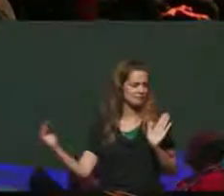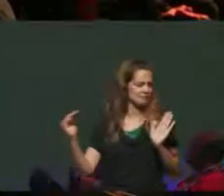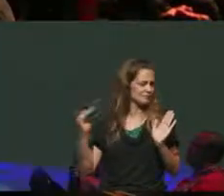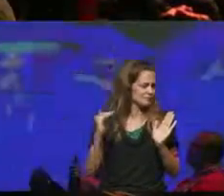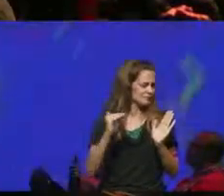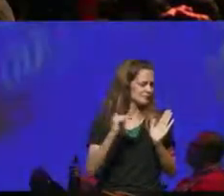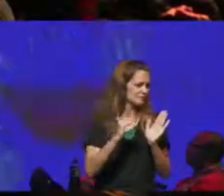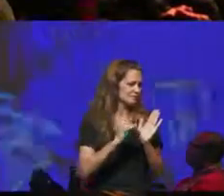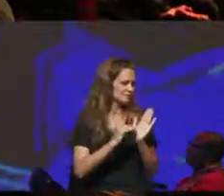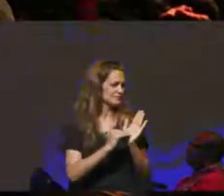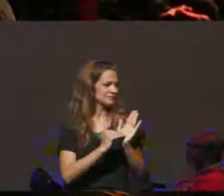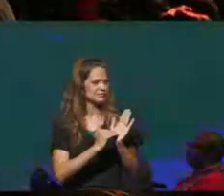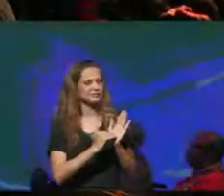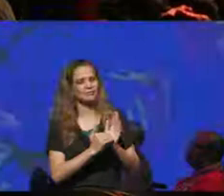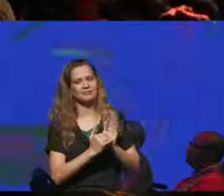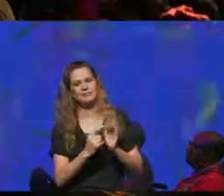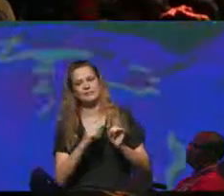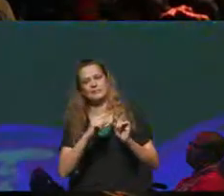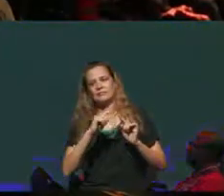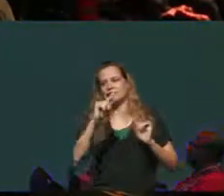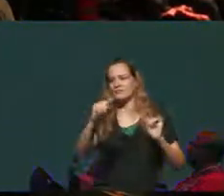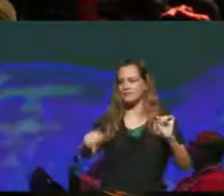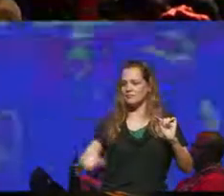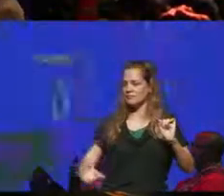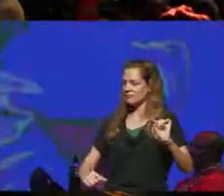[ In the theatre there is a performance area and a conversation